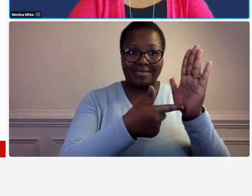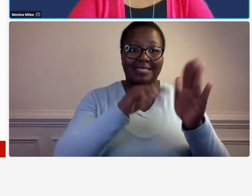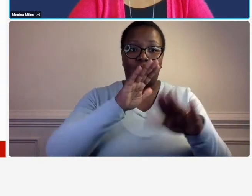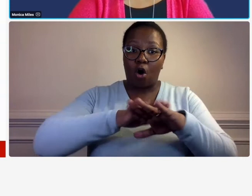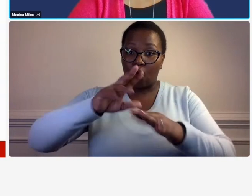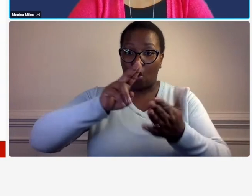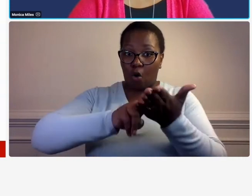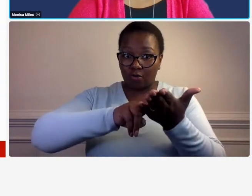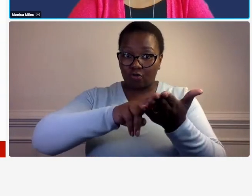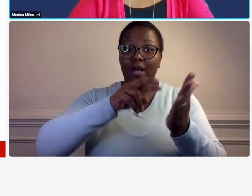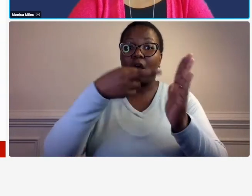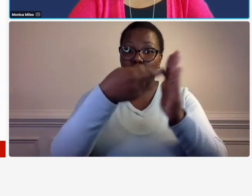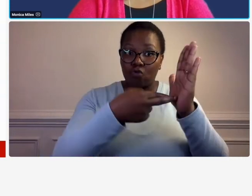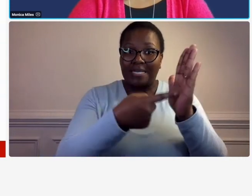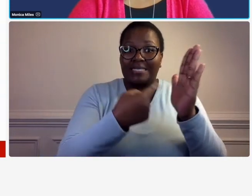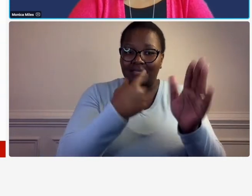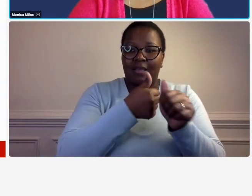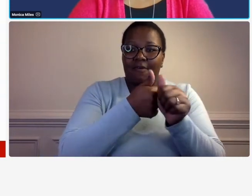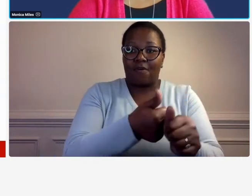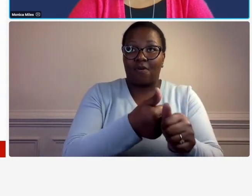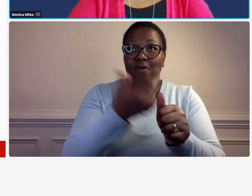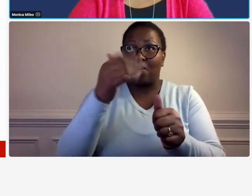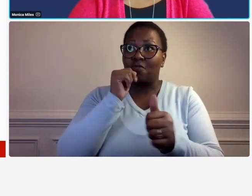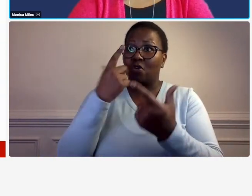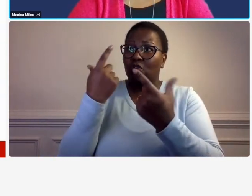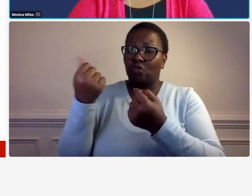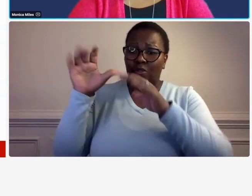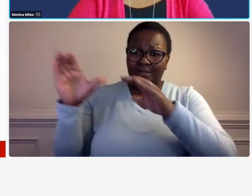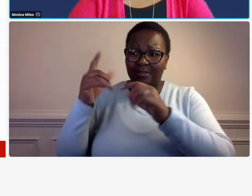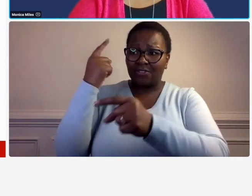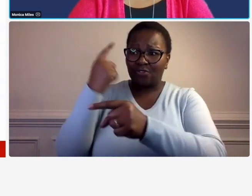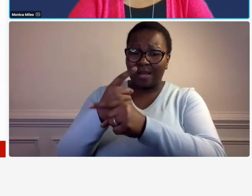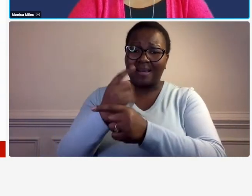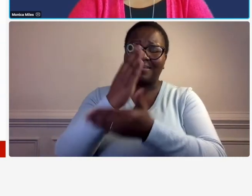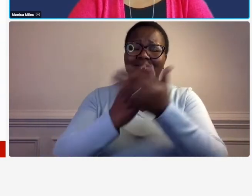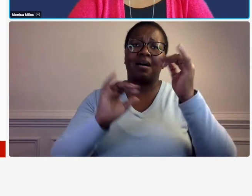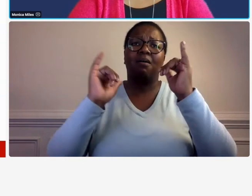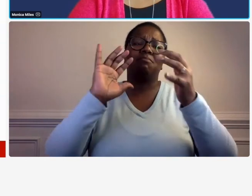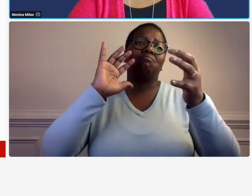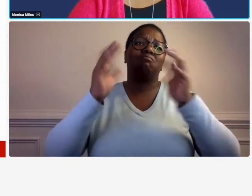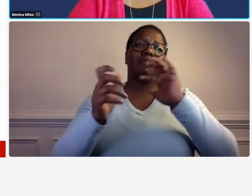did right can go real bad real south real quick quick if you don't have your records to support